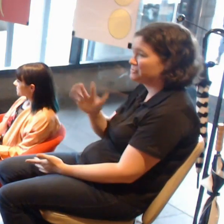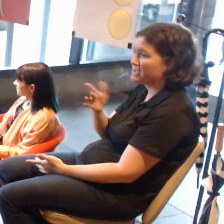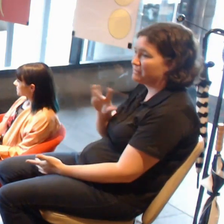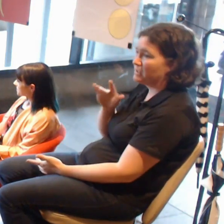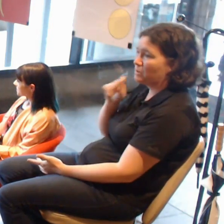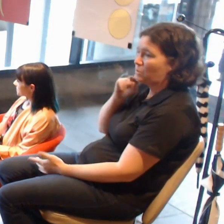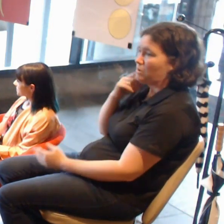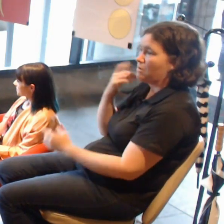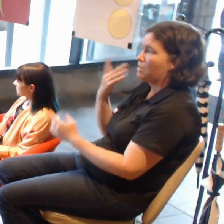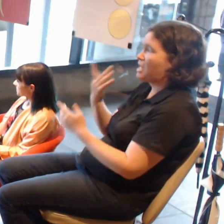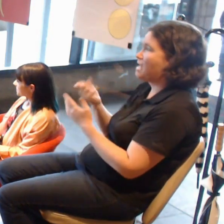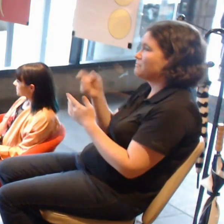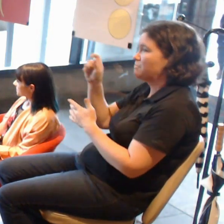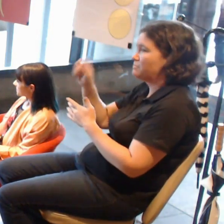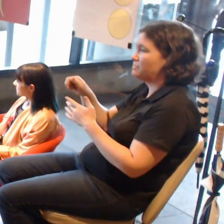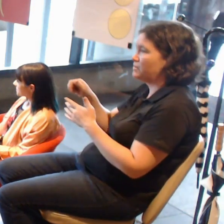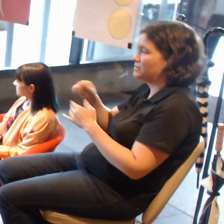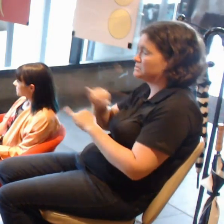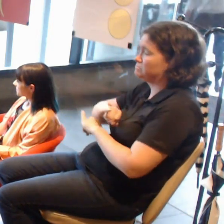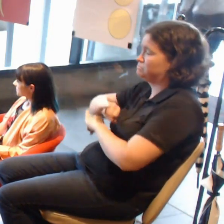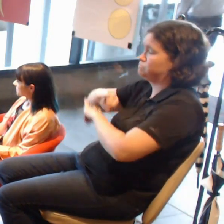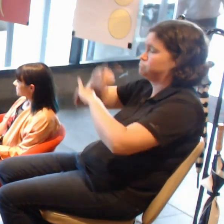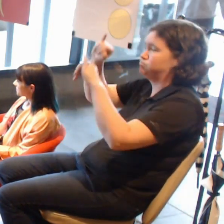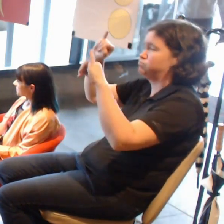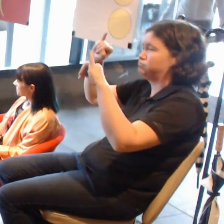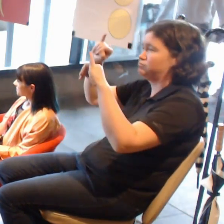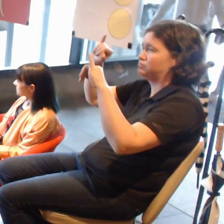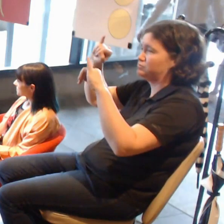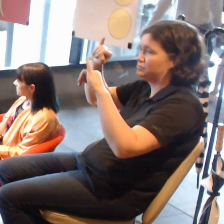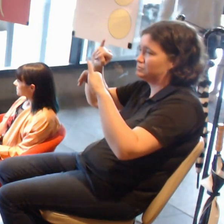It's possible.